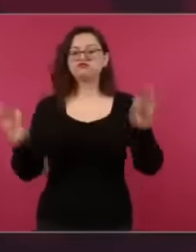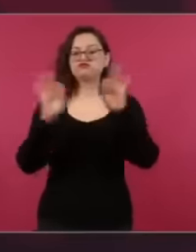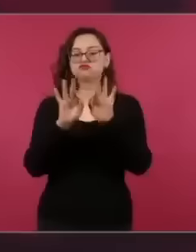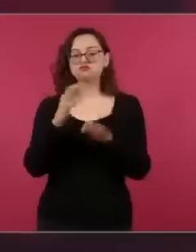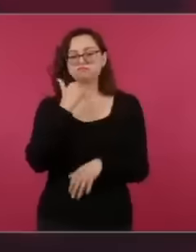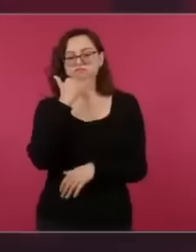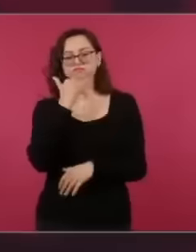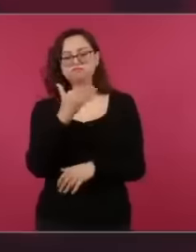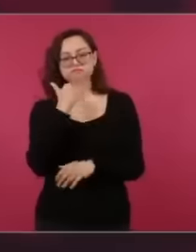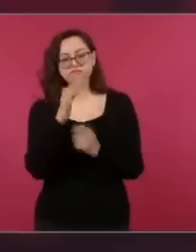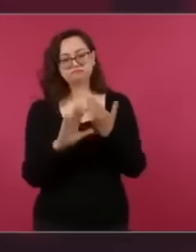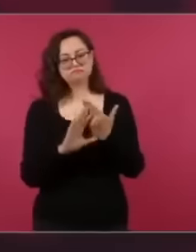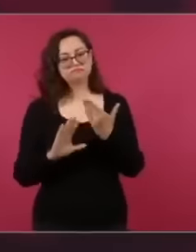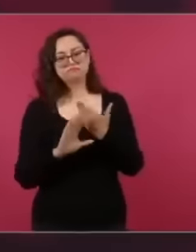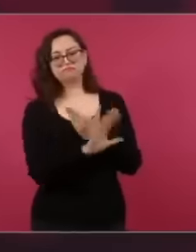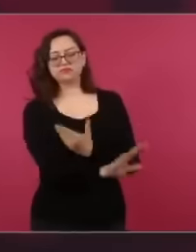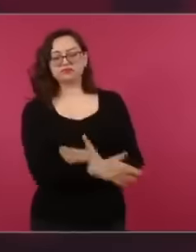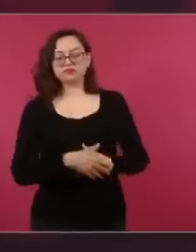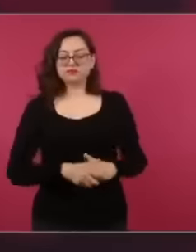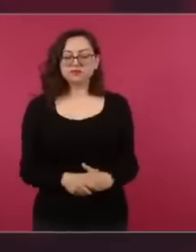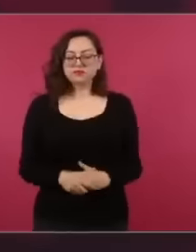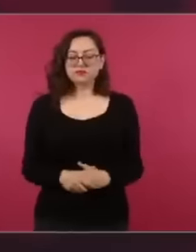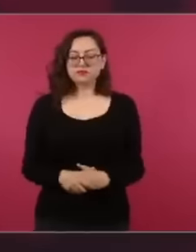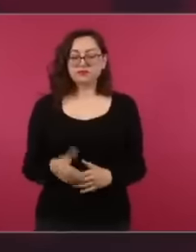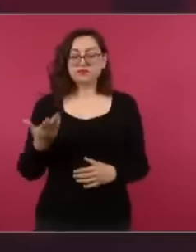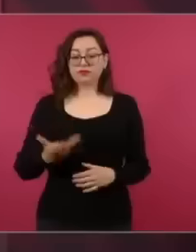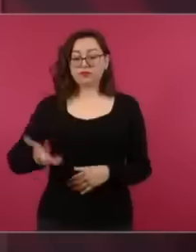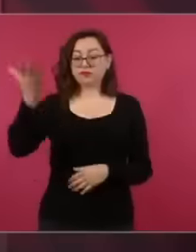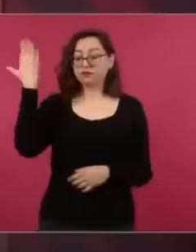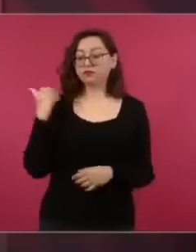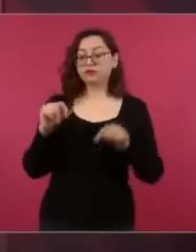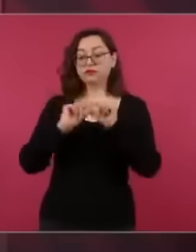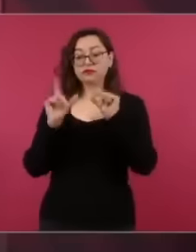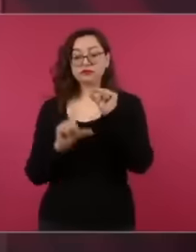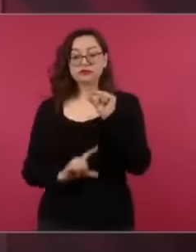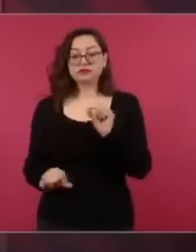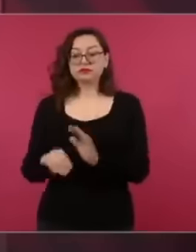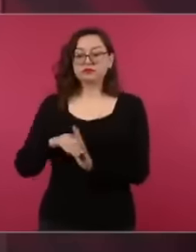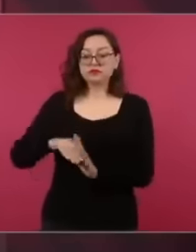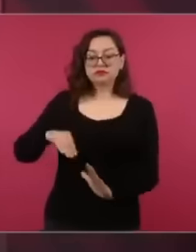decadence this is